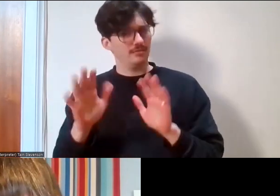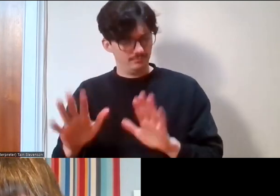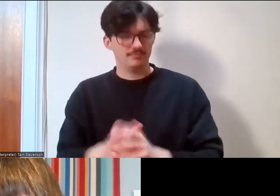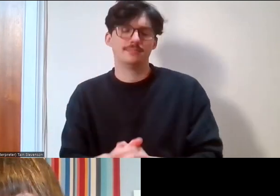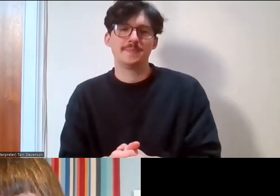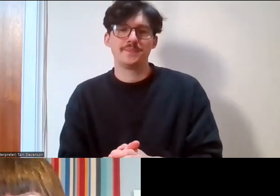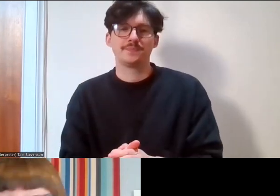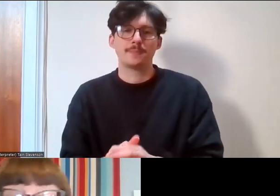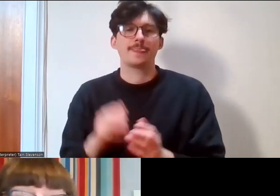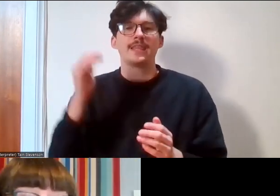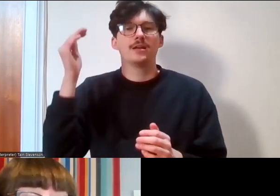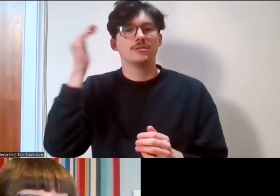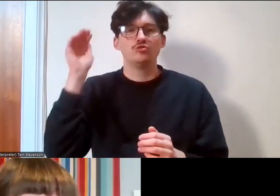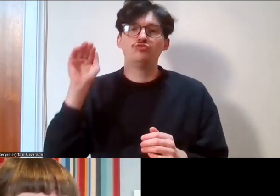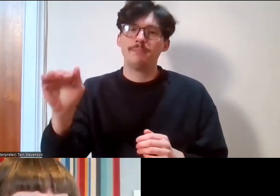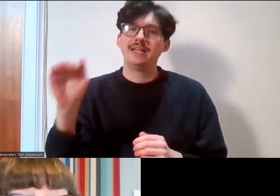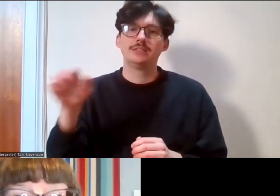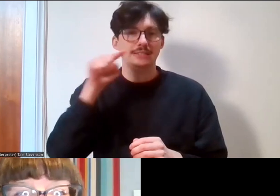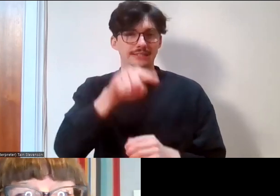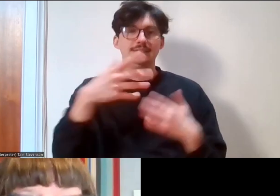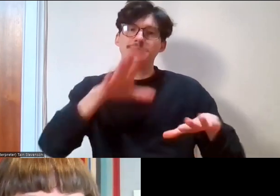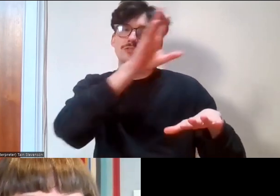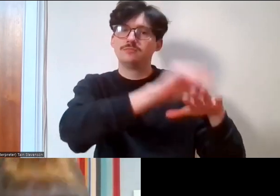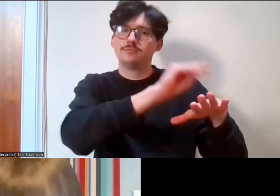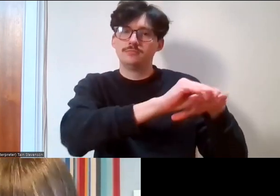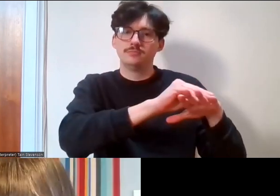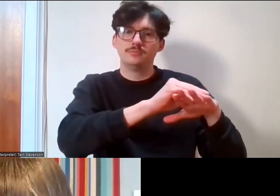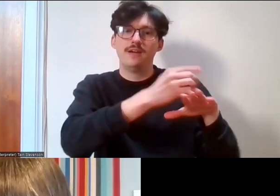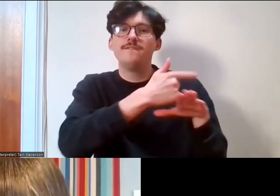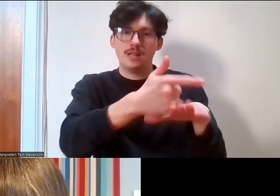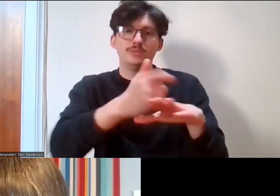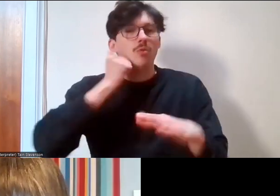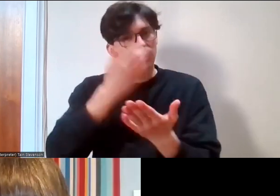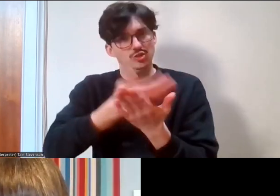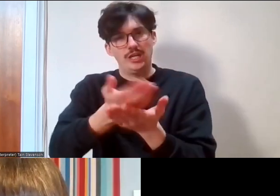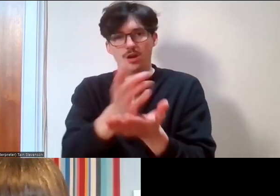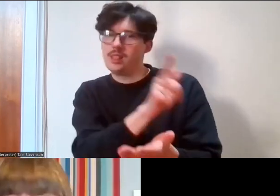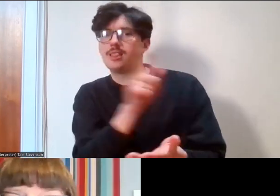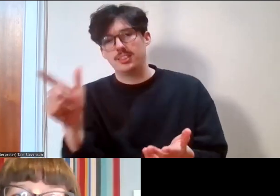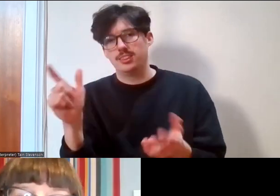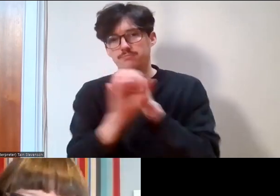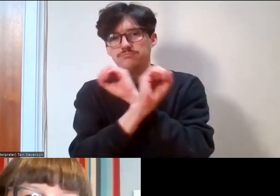reminder to let you know that this event has been filmed and will be shared in due course and thank